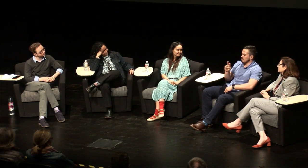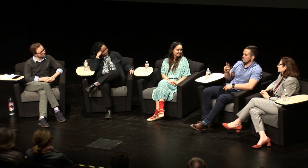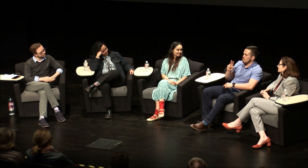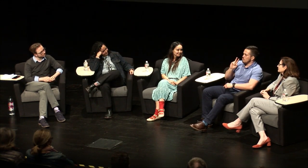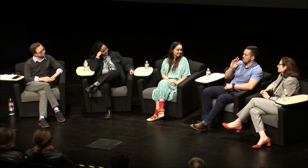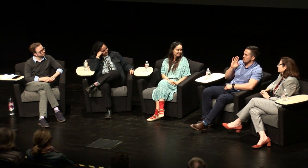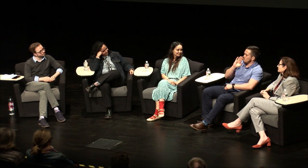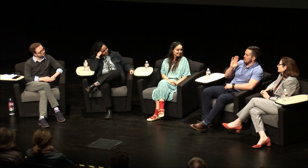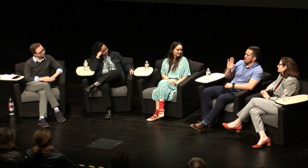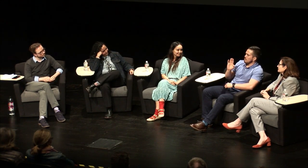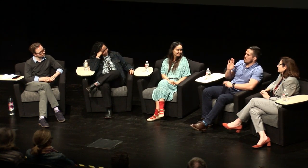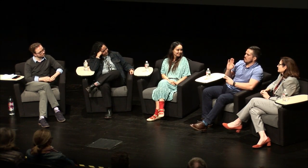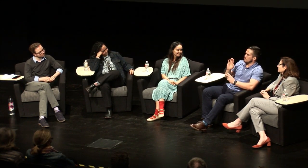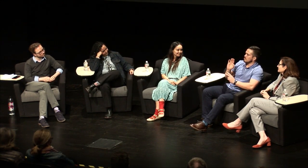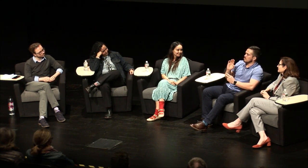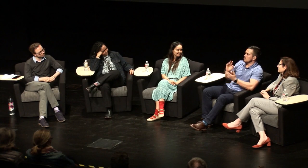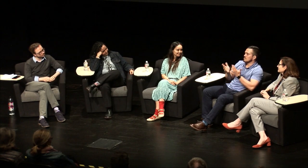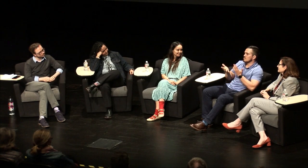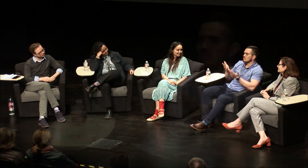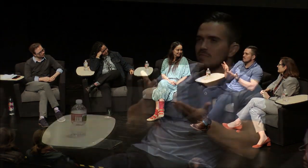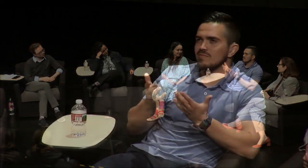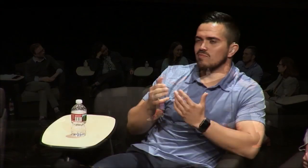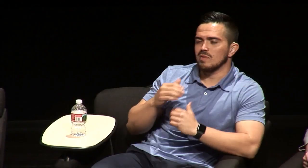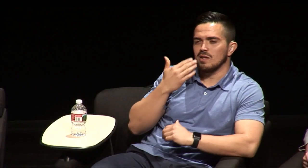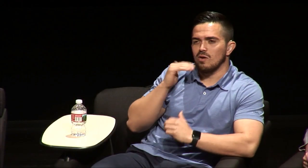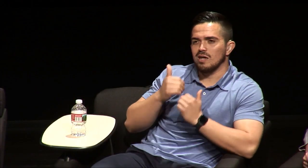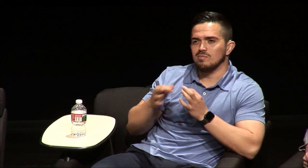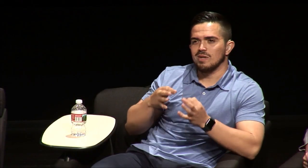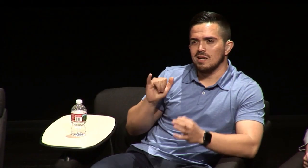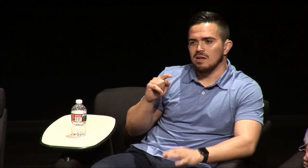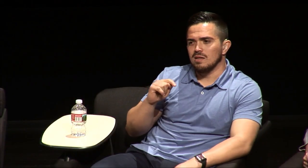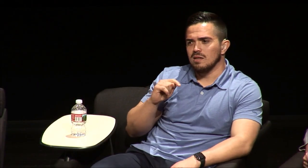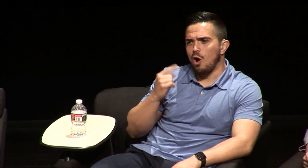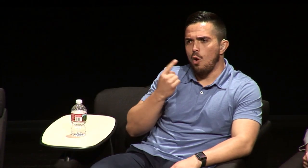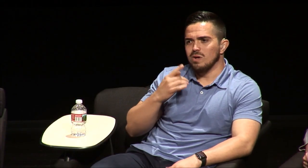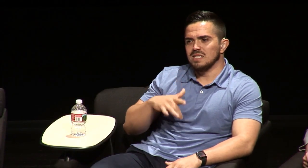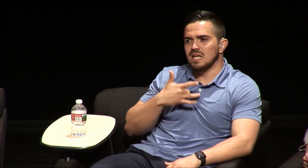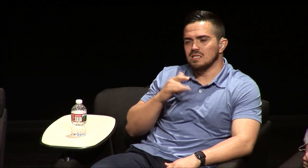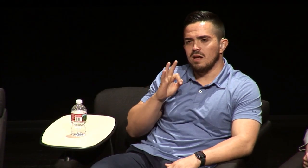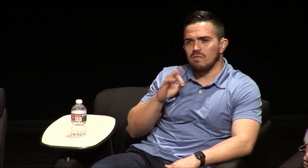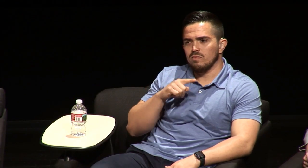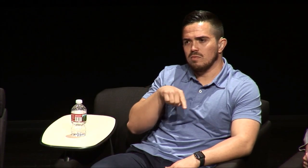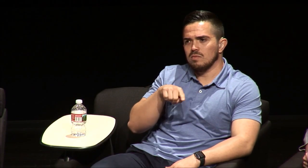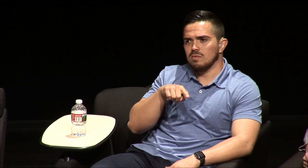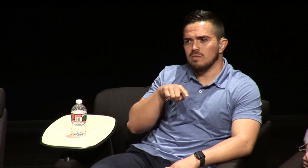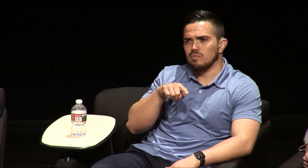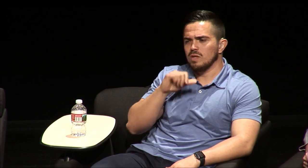people I don't know if I know how to explain it - I always had the